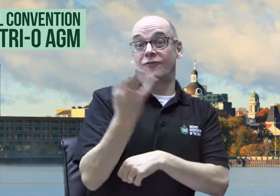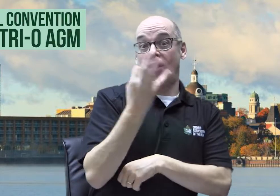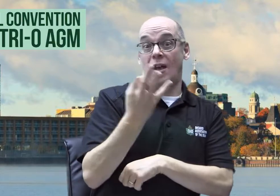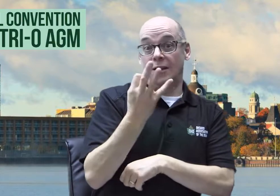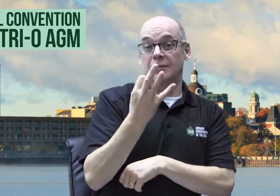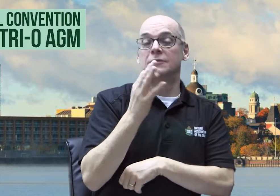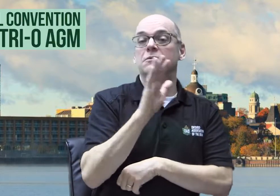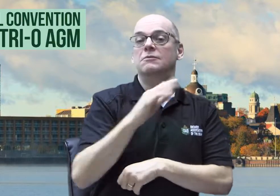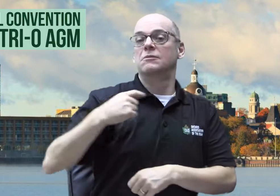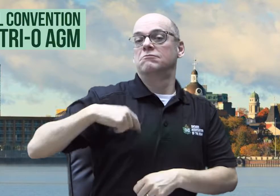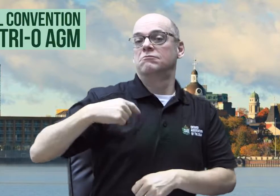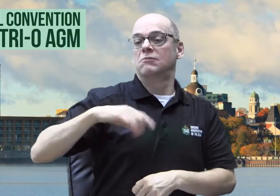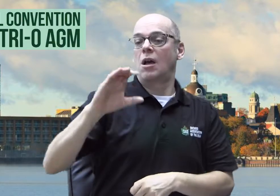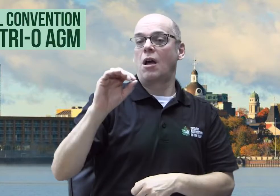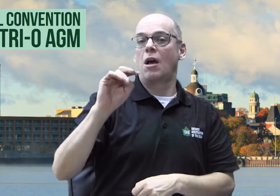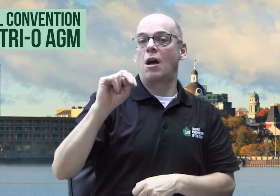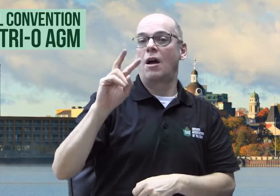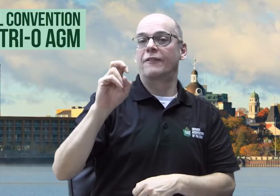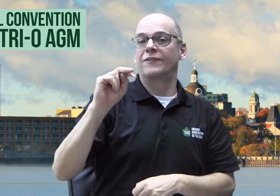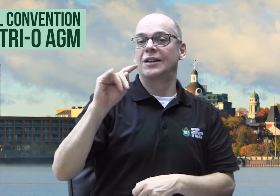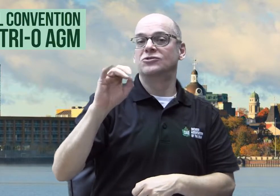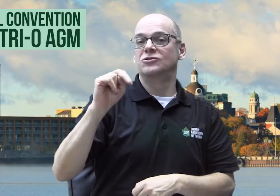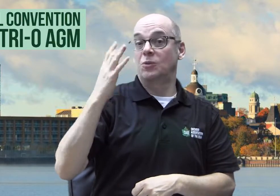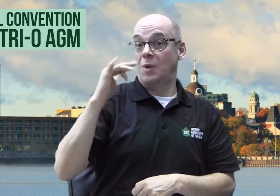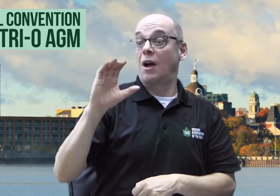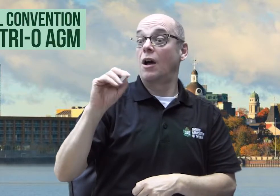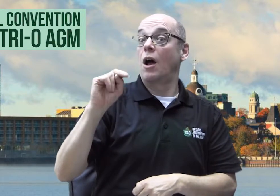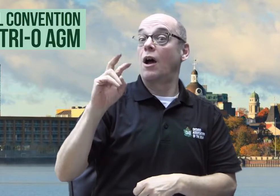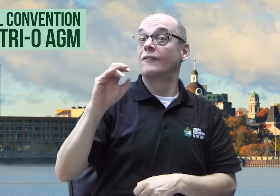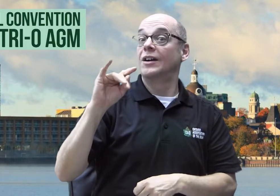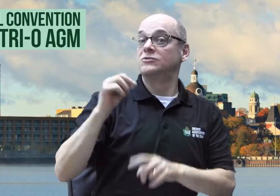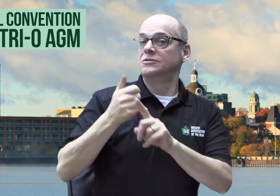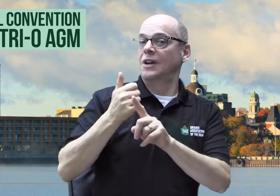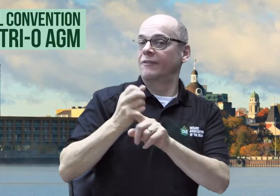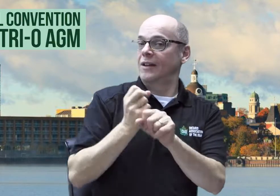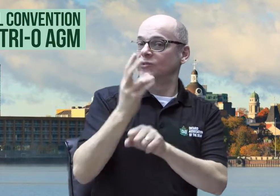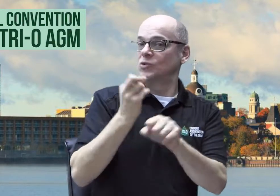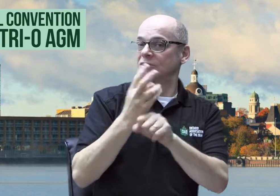On Friday, we will have a convention, which happens biennially.